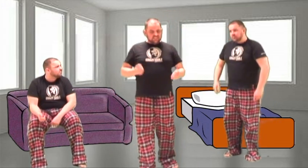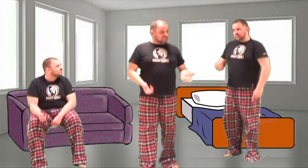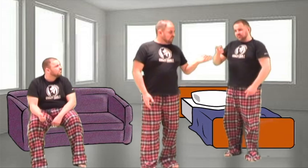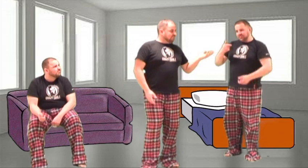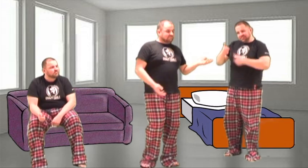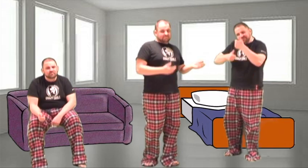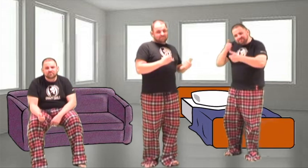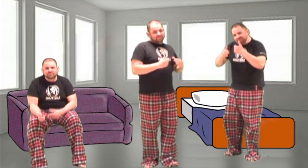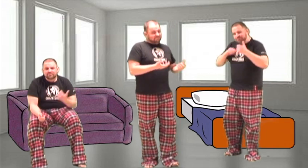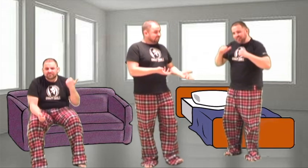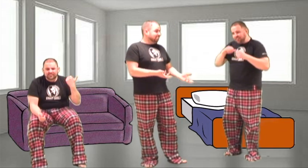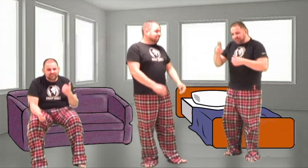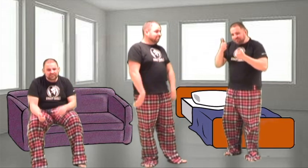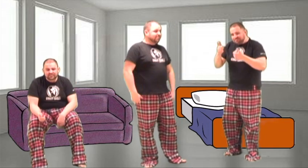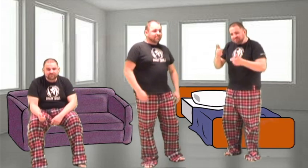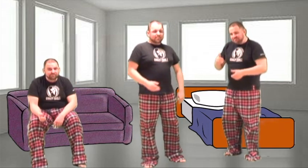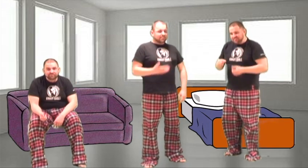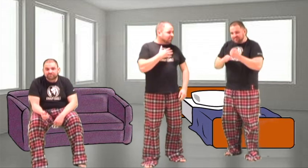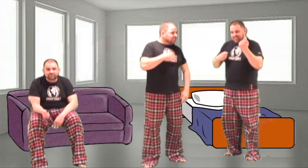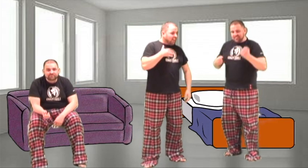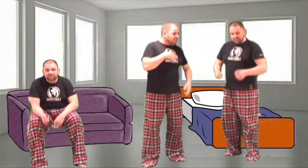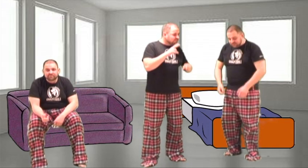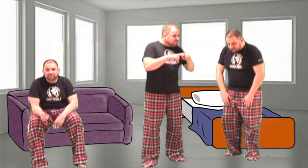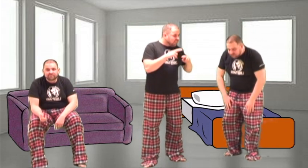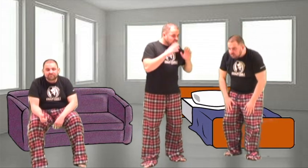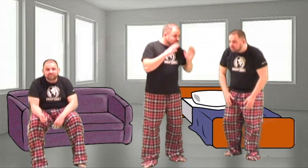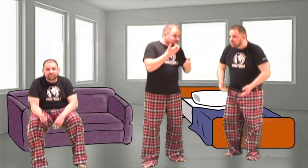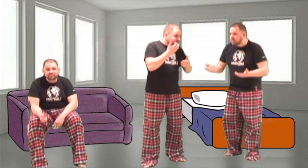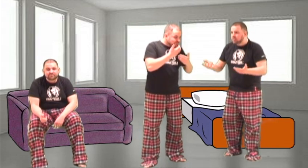I bet my old man will be so proud of me But sorry pops, you'll just have to wait